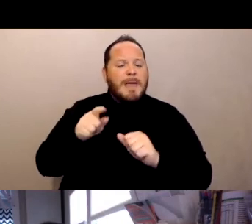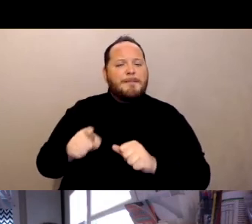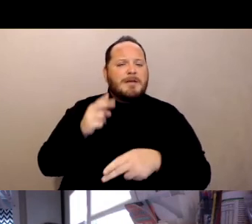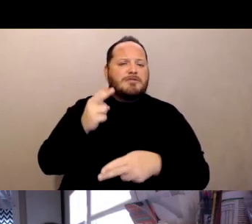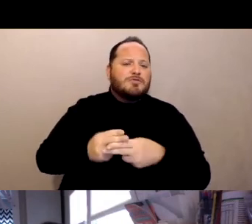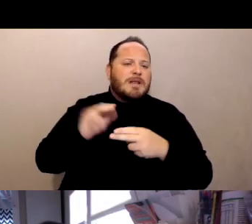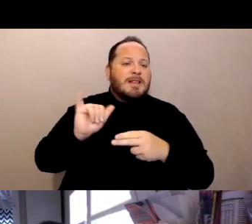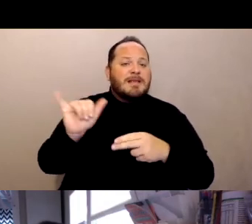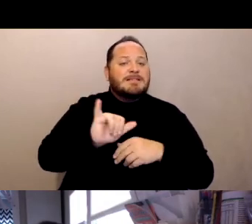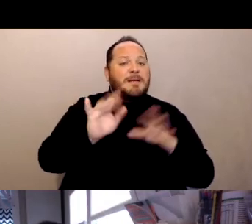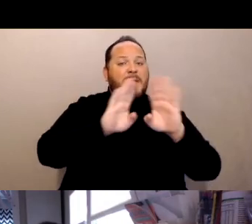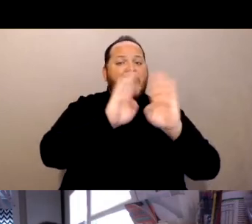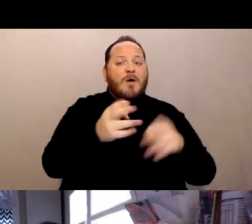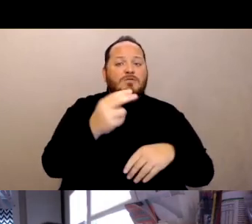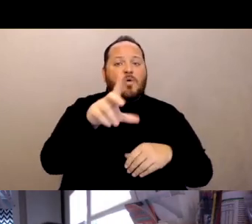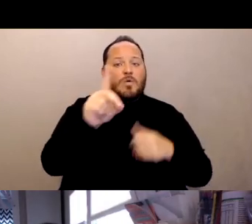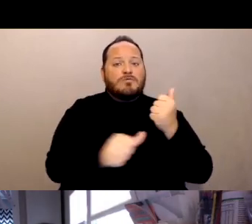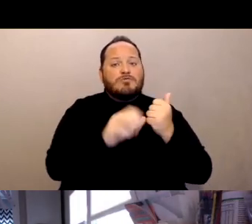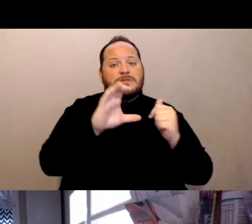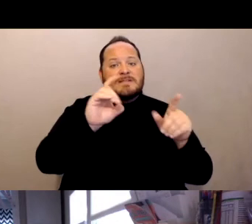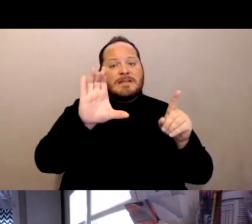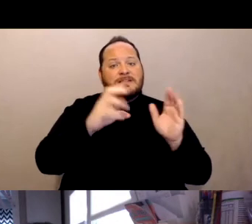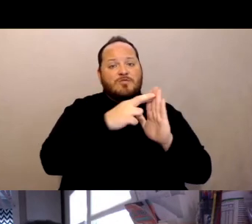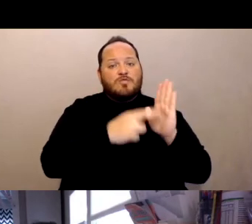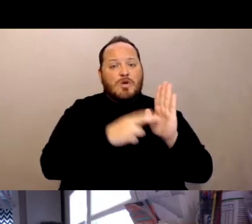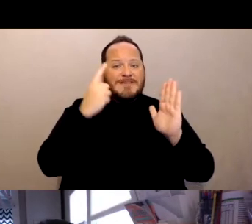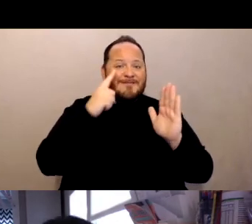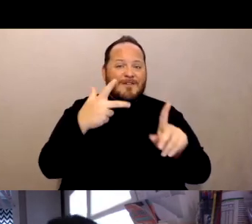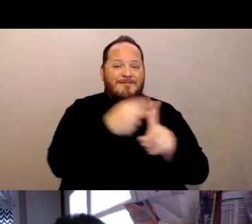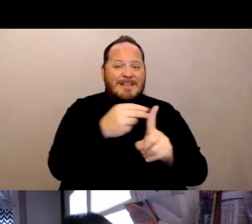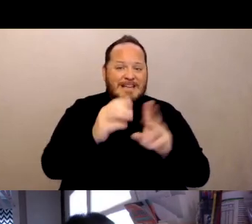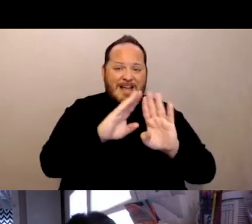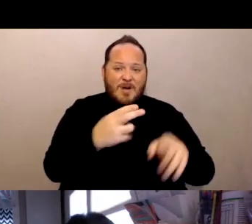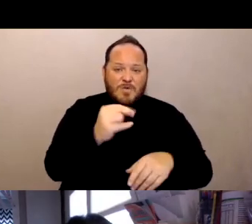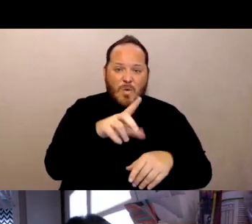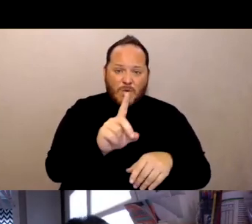for vaccinated households? And what we've learned from the CDC recommendations